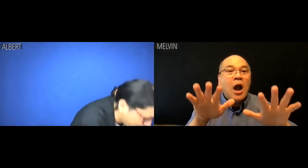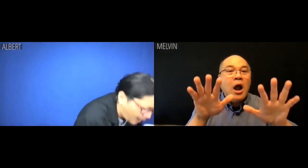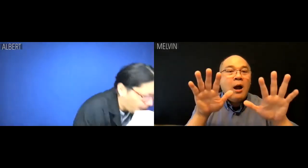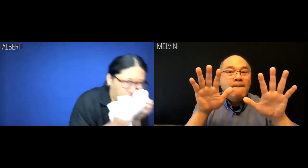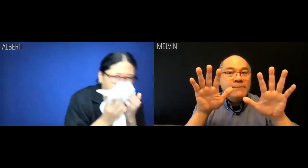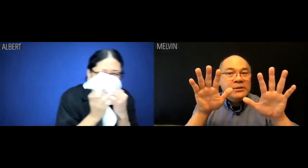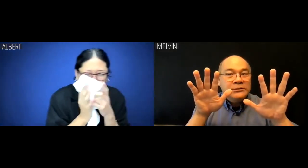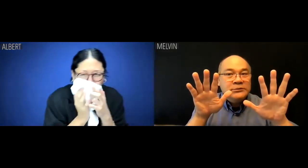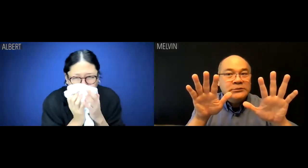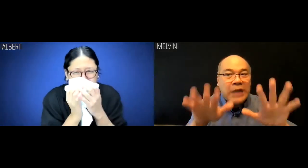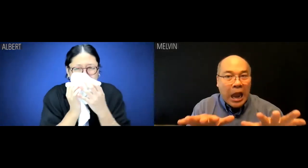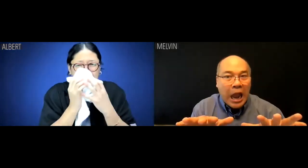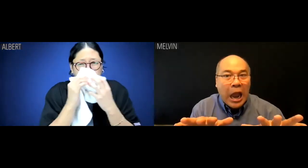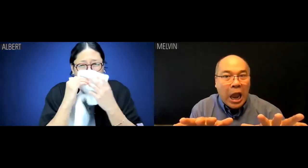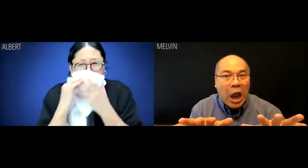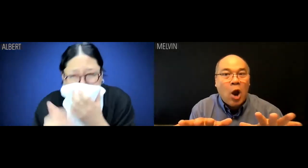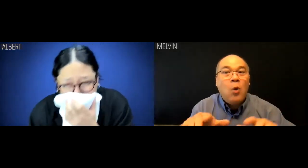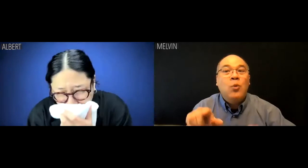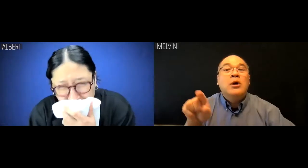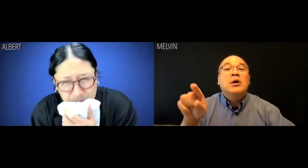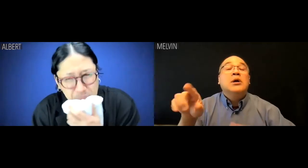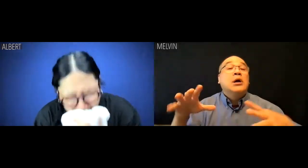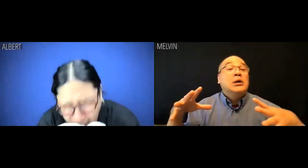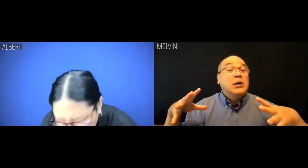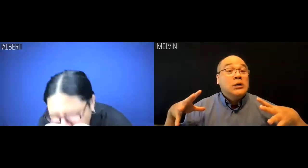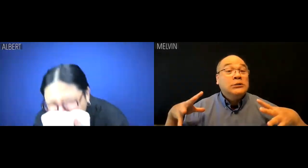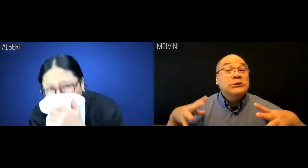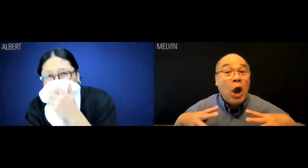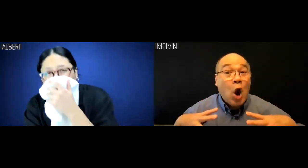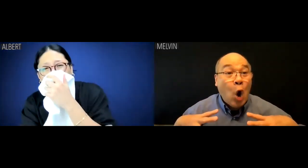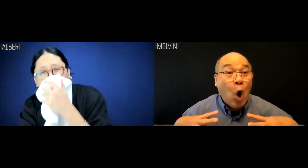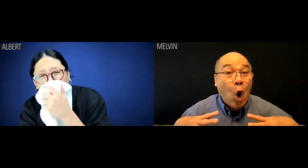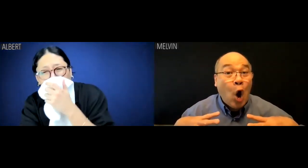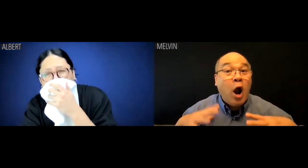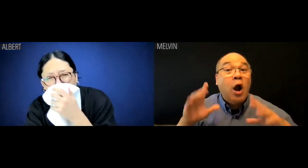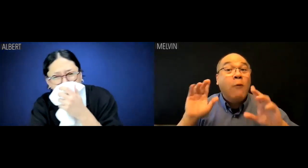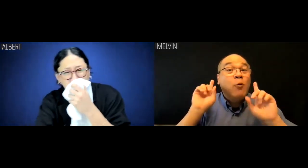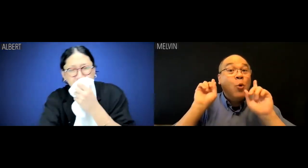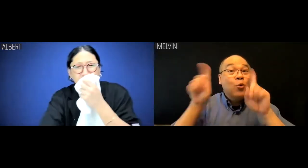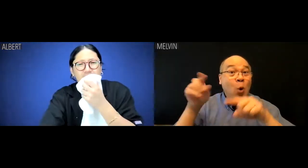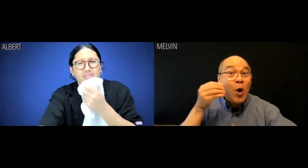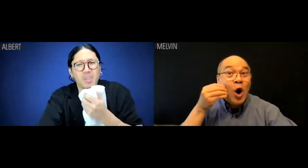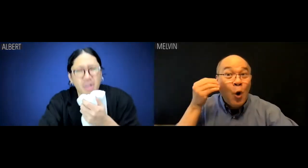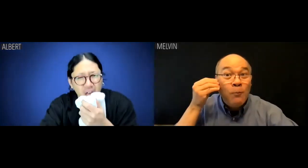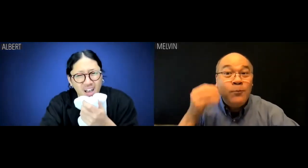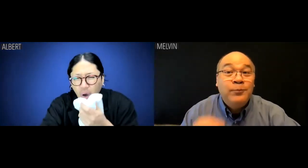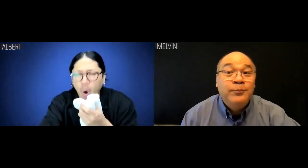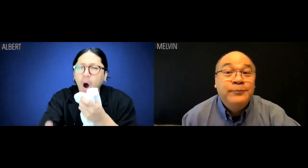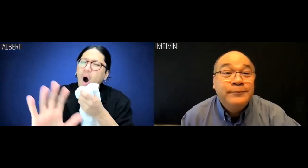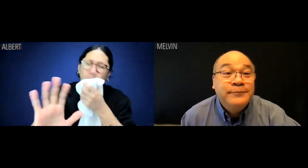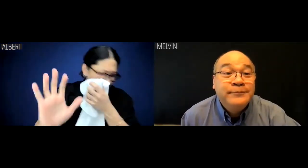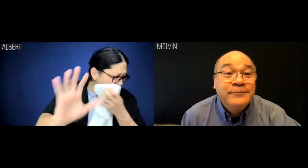Melvin: Albert, go home. You need a day off to calm down.